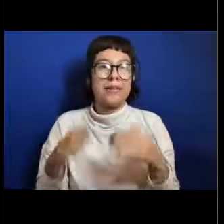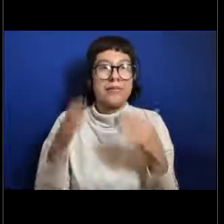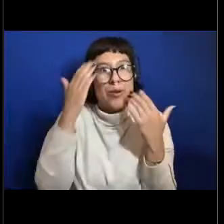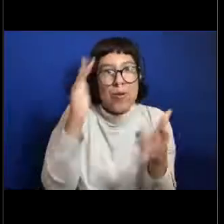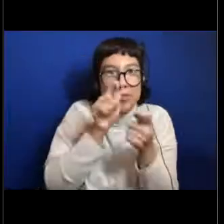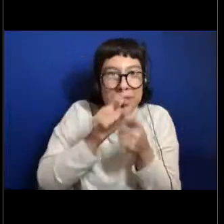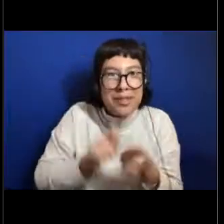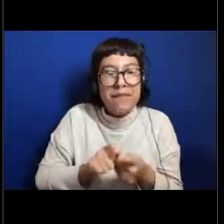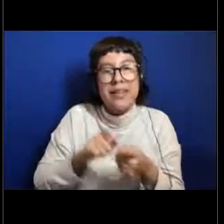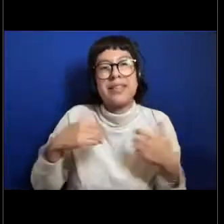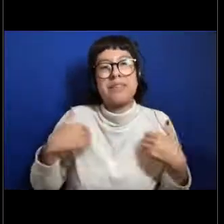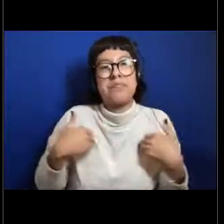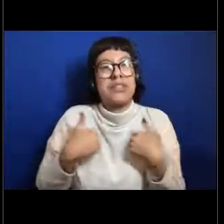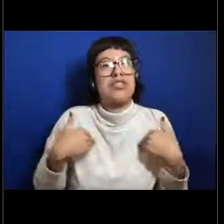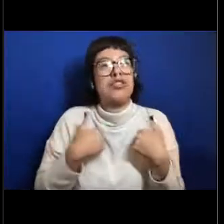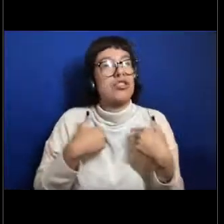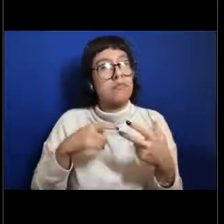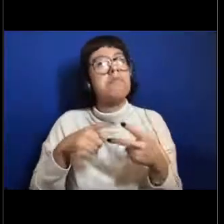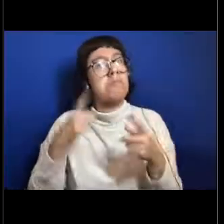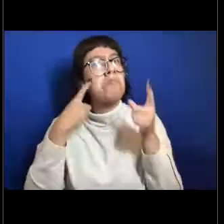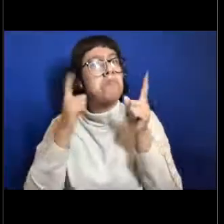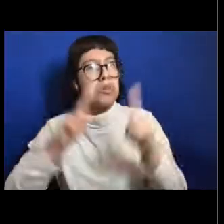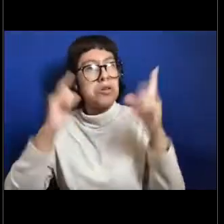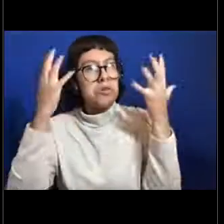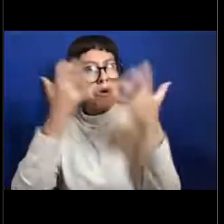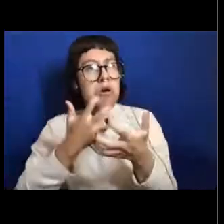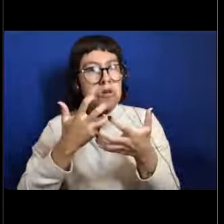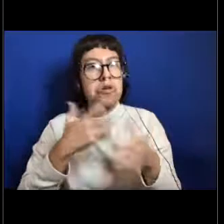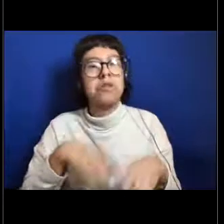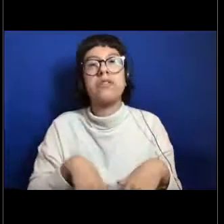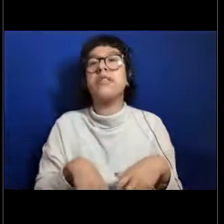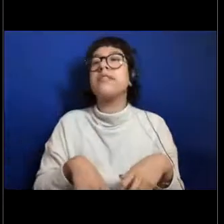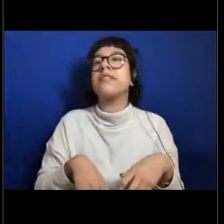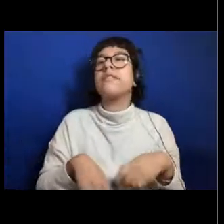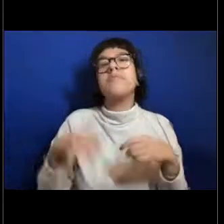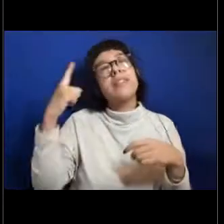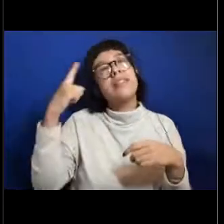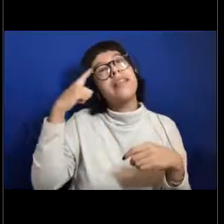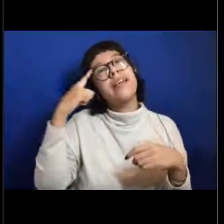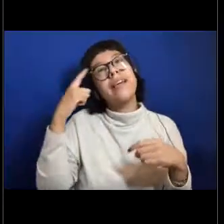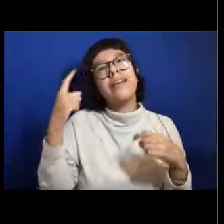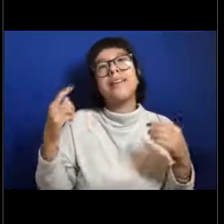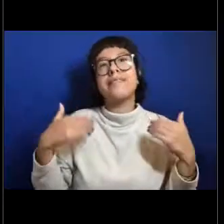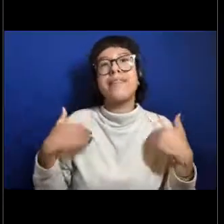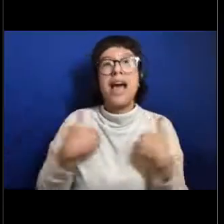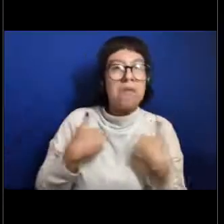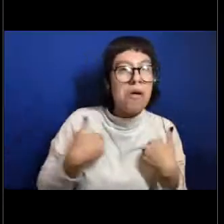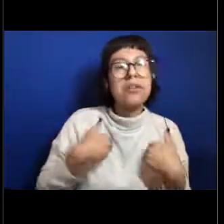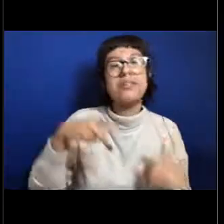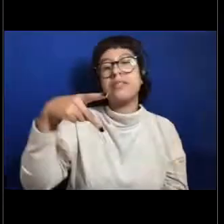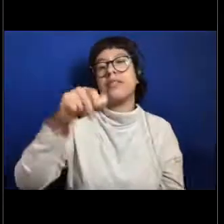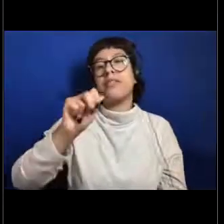Paswell agrees with darkness. Jodi thinks of marine animals. Paul thinks of light fish.